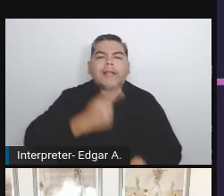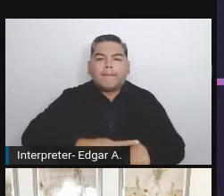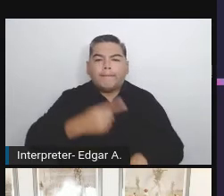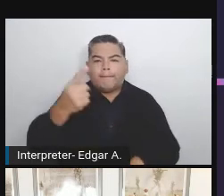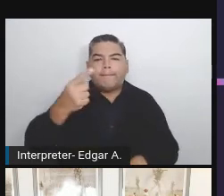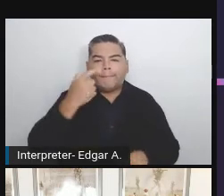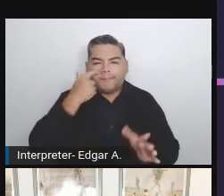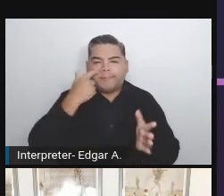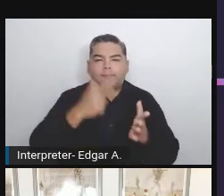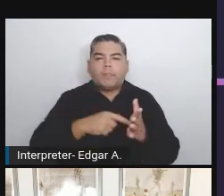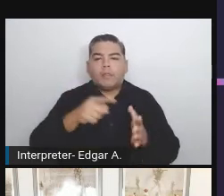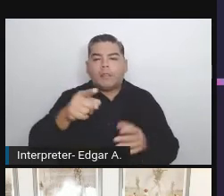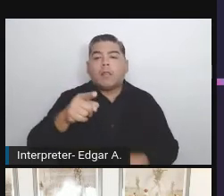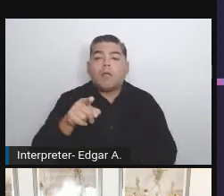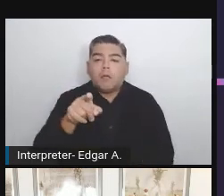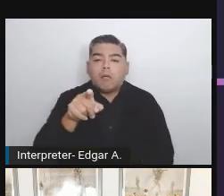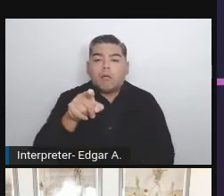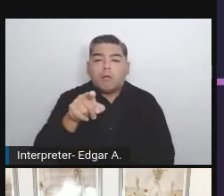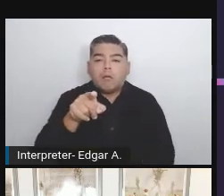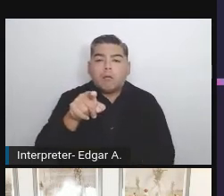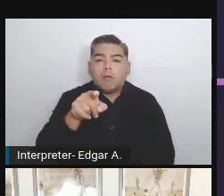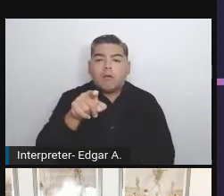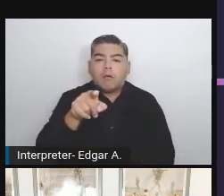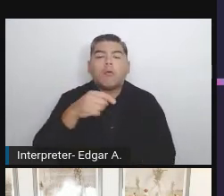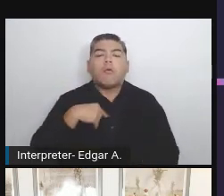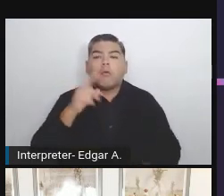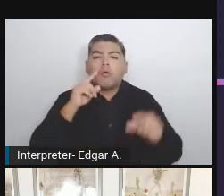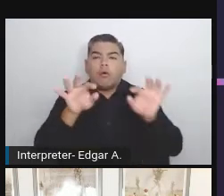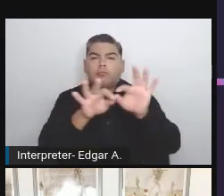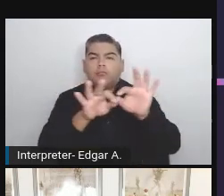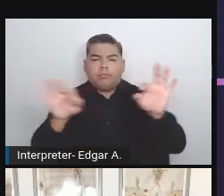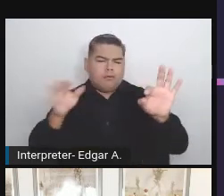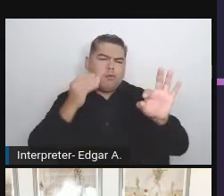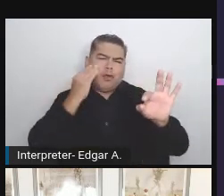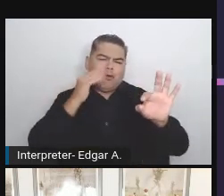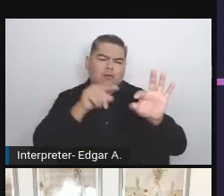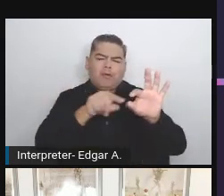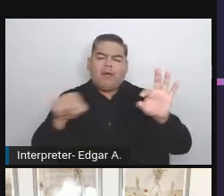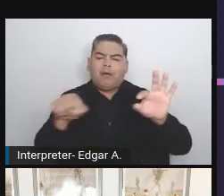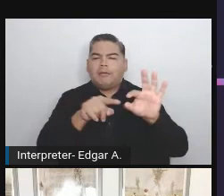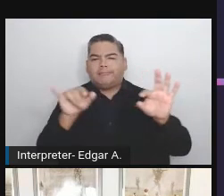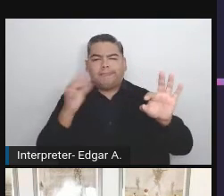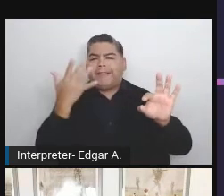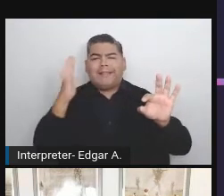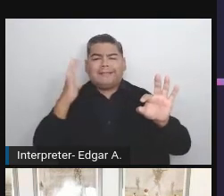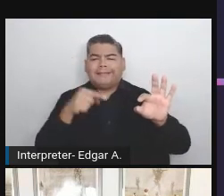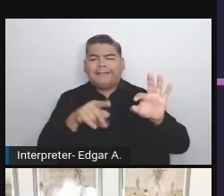We have a bug, we know where to find it, and we know that the action failed.